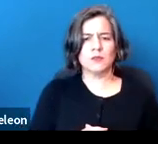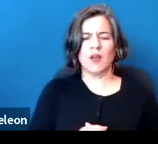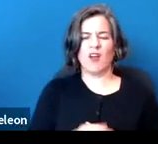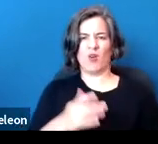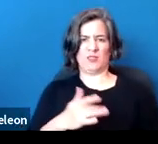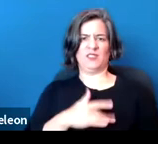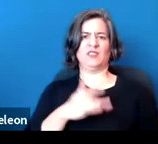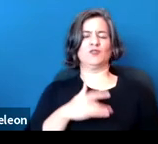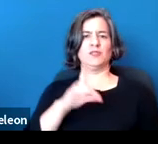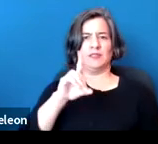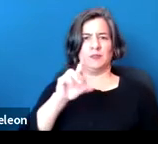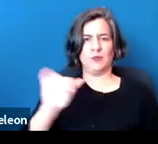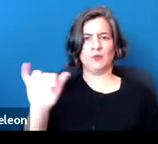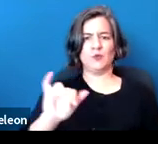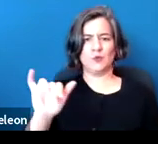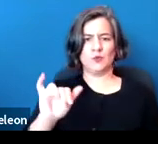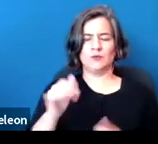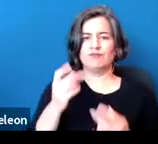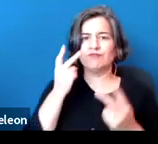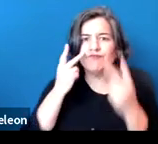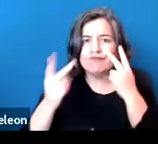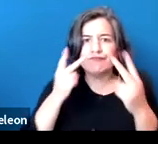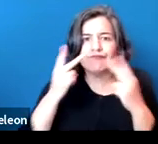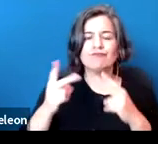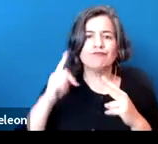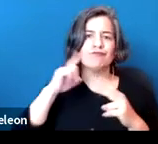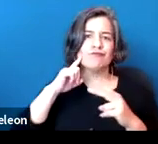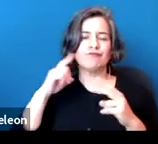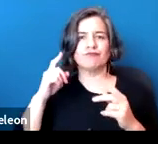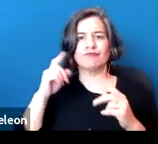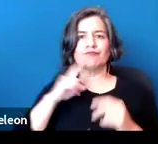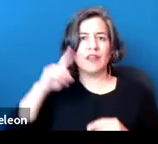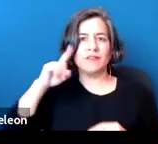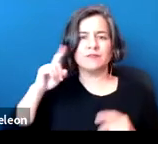These are impairments of vision or impairments of hearing that can also come into play.